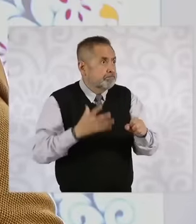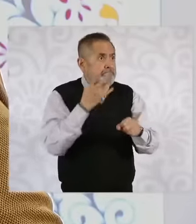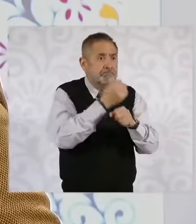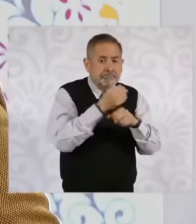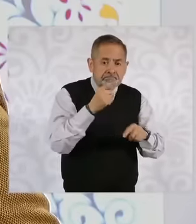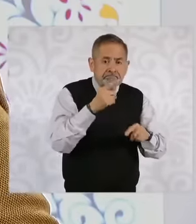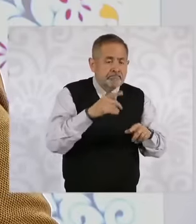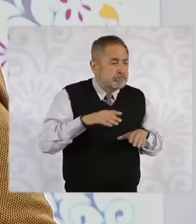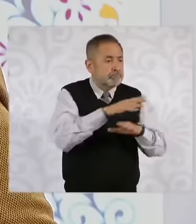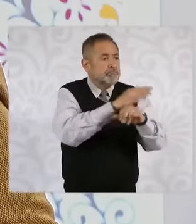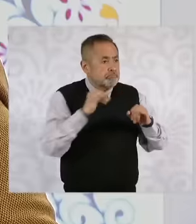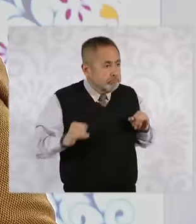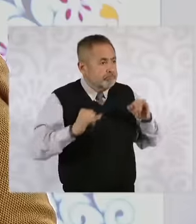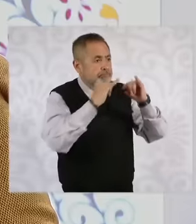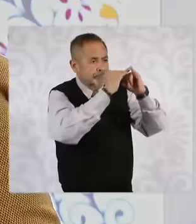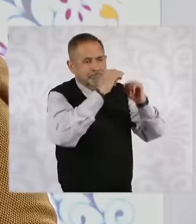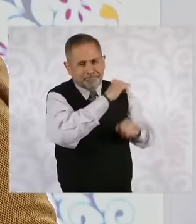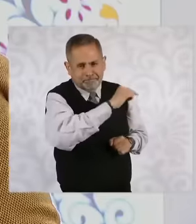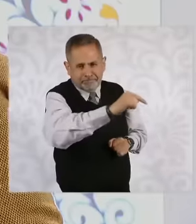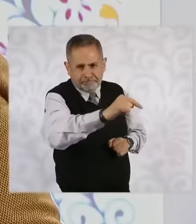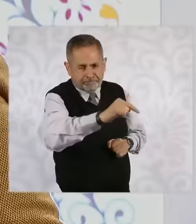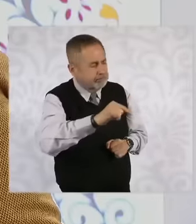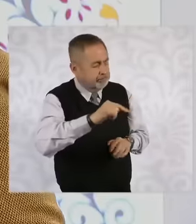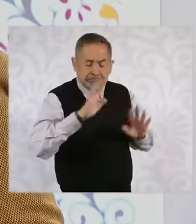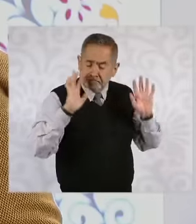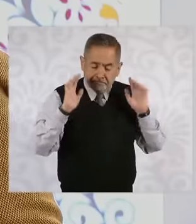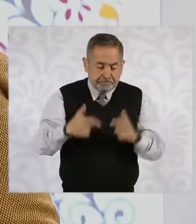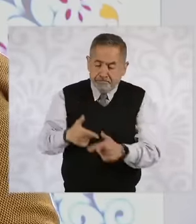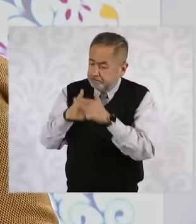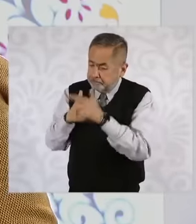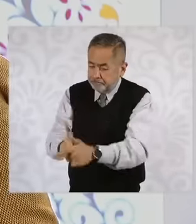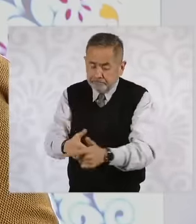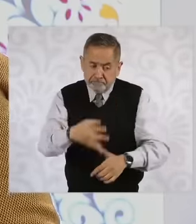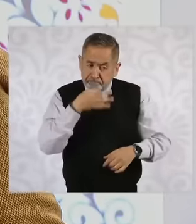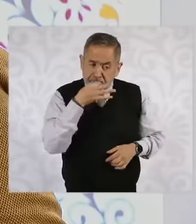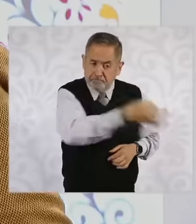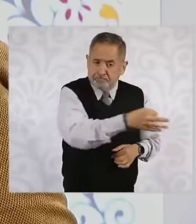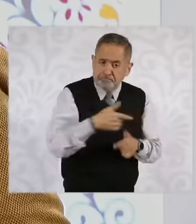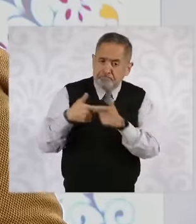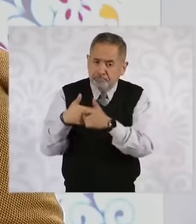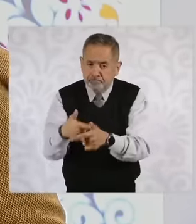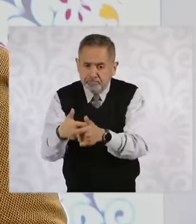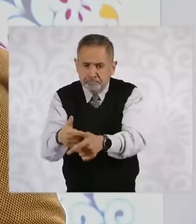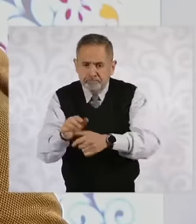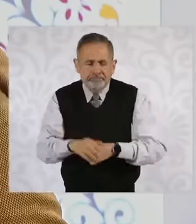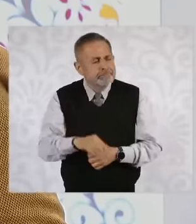and the autonomous bodies is moving forward. It is basically and well, there were many approaches